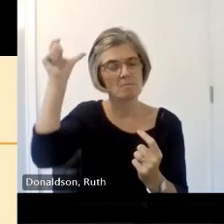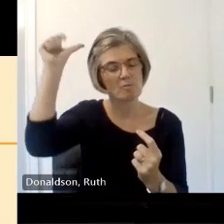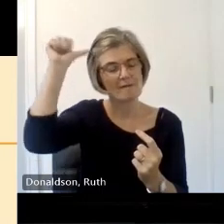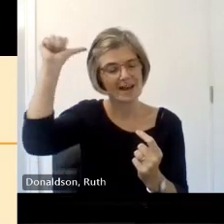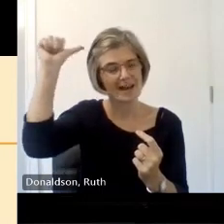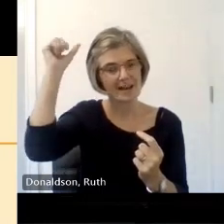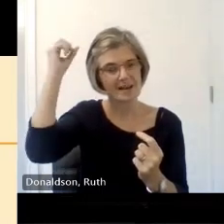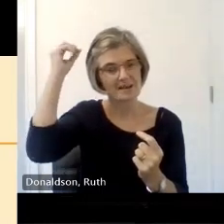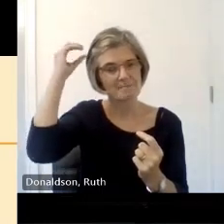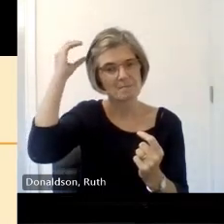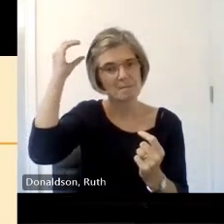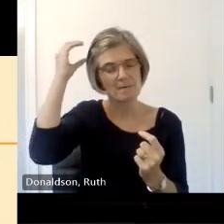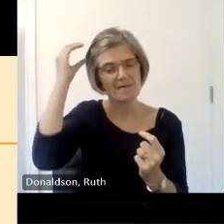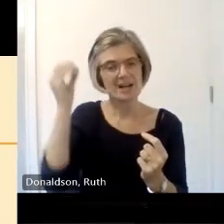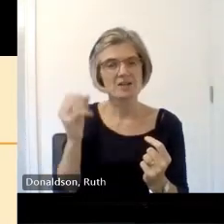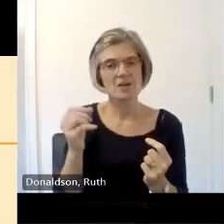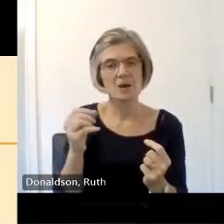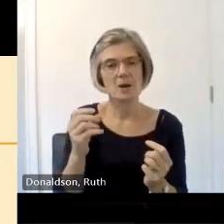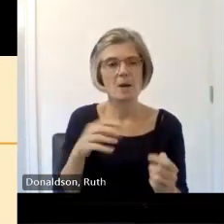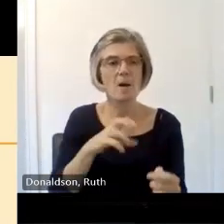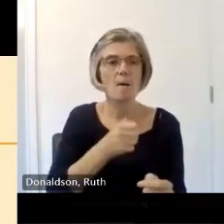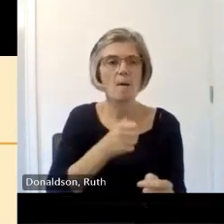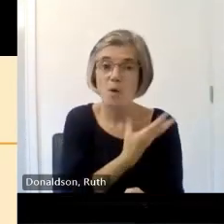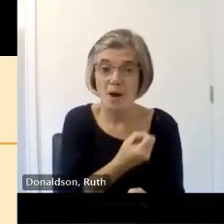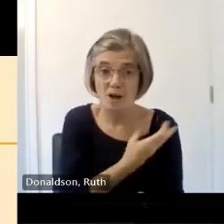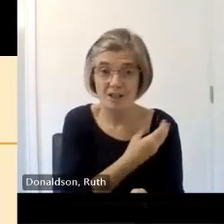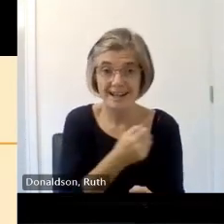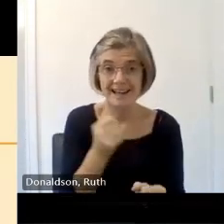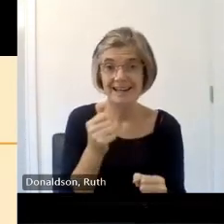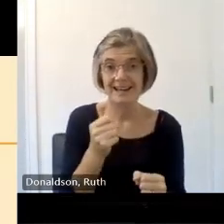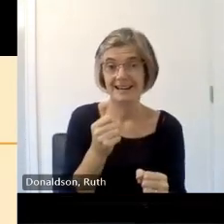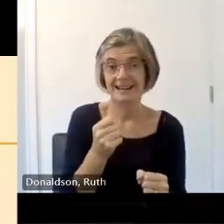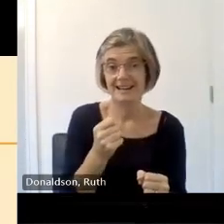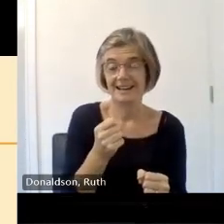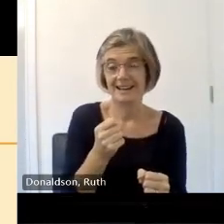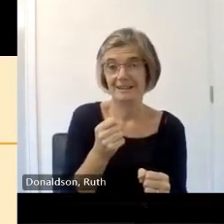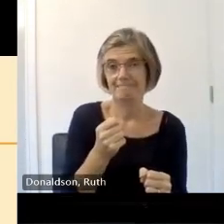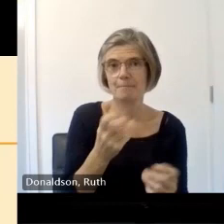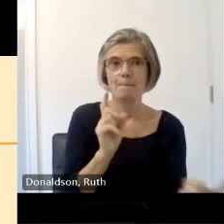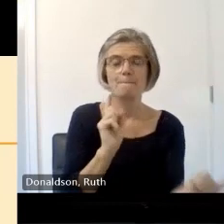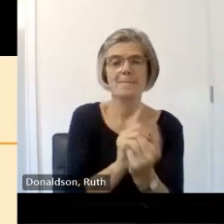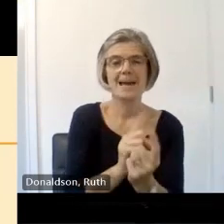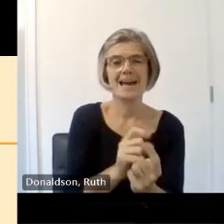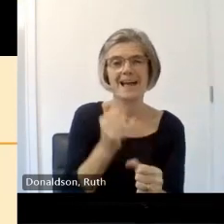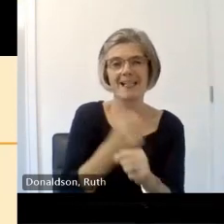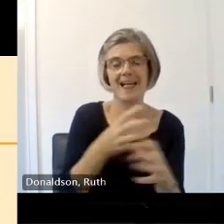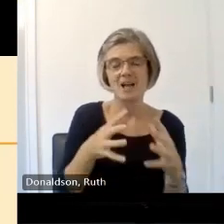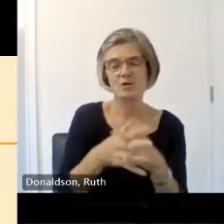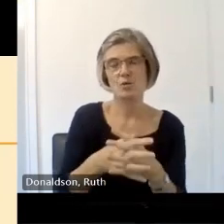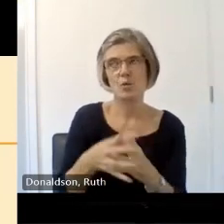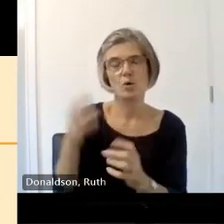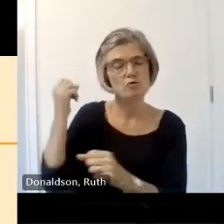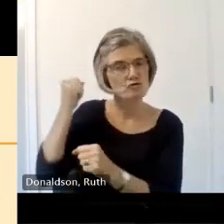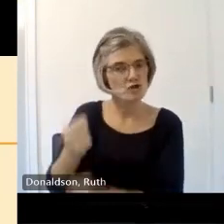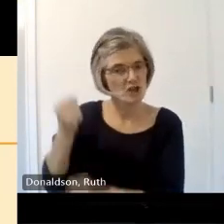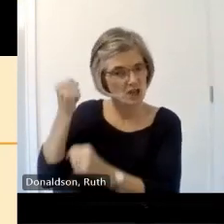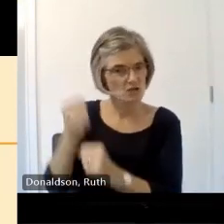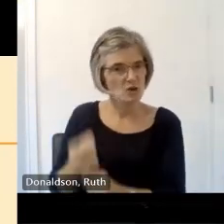Cathedral and um we decided that marks are of runic origin mentioned David the first David